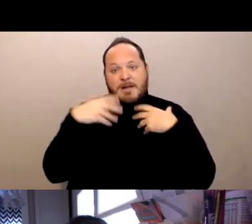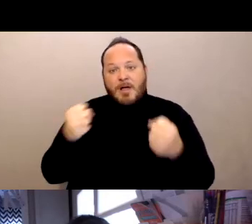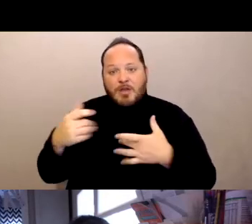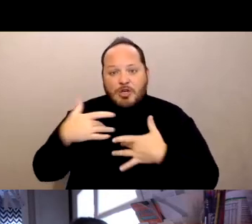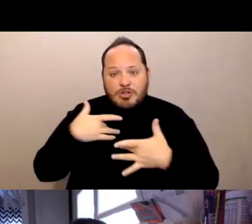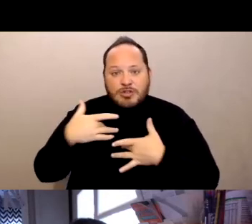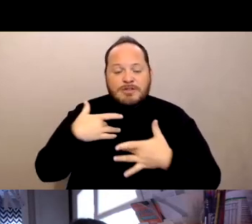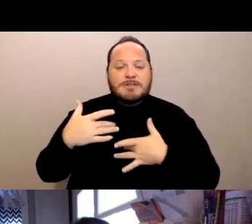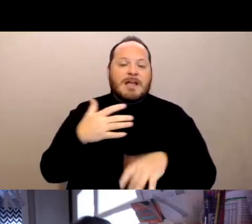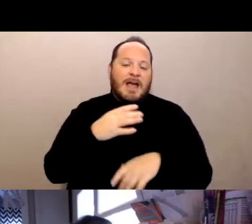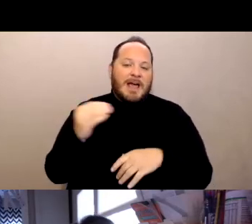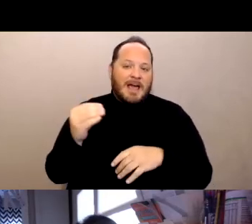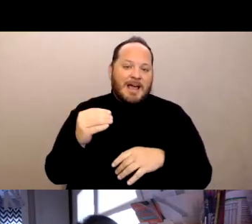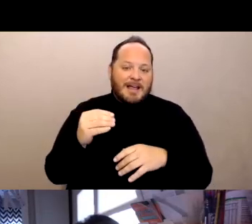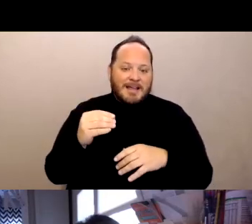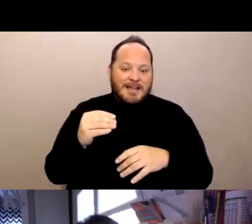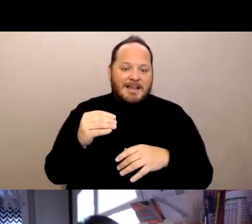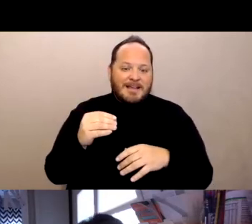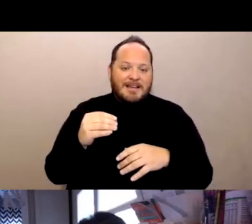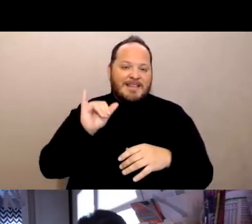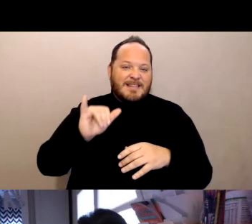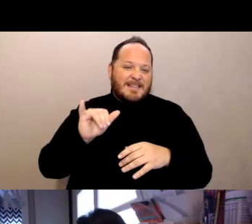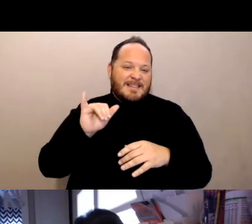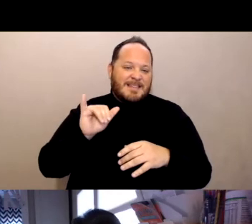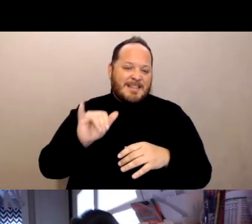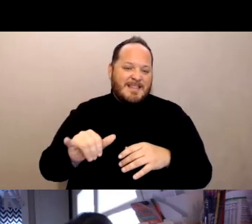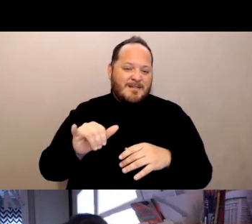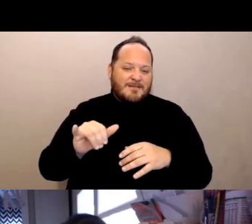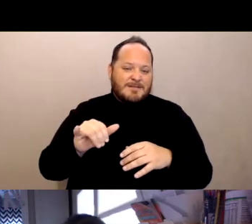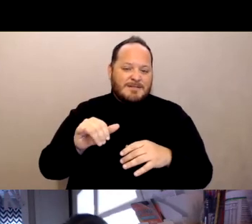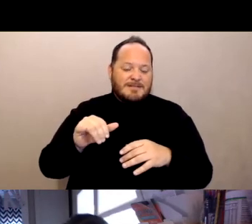And the state of Nevada's a protection and advocacy program.